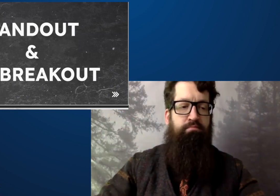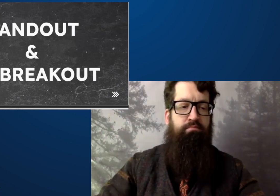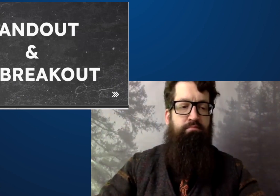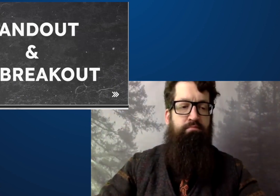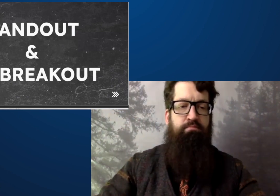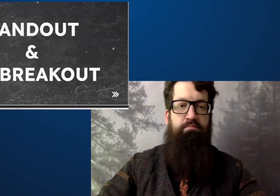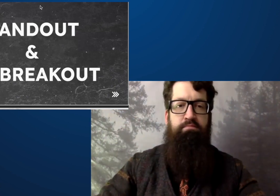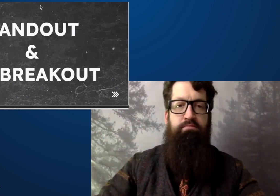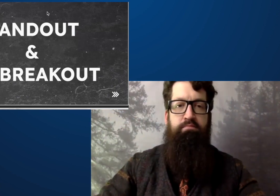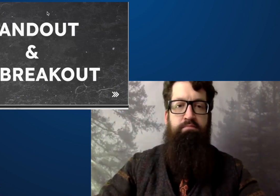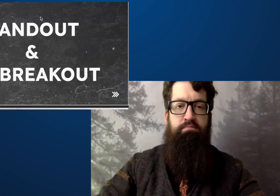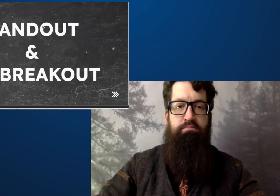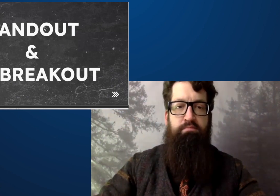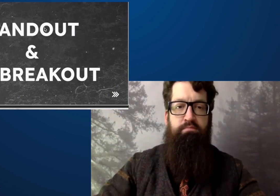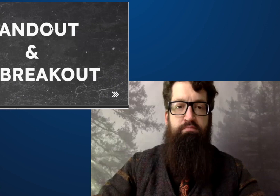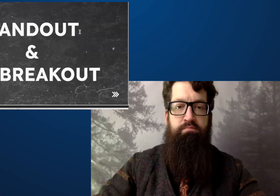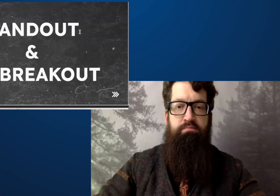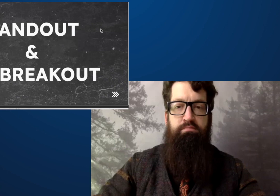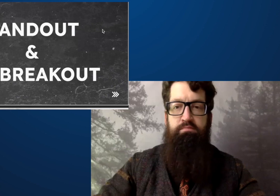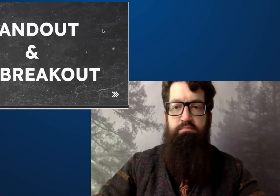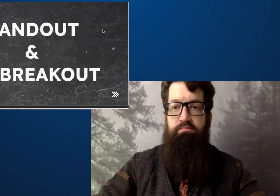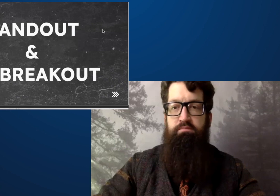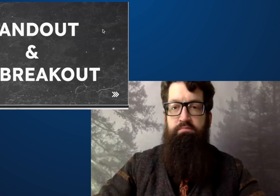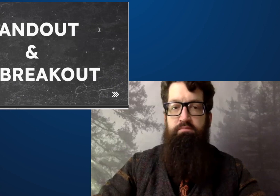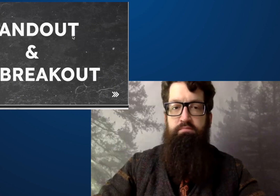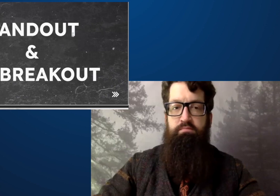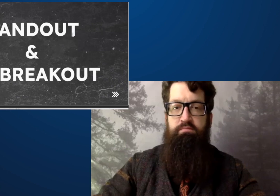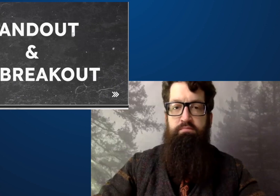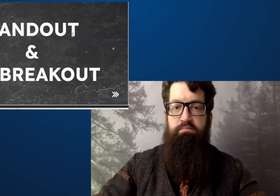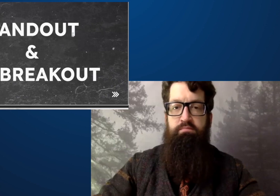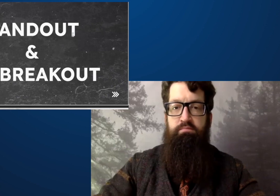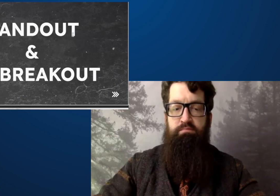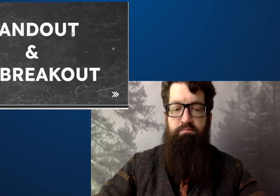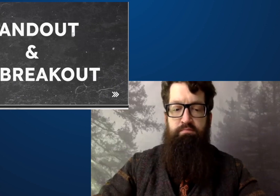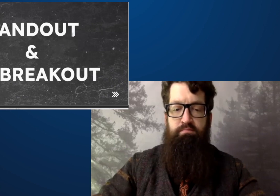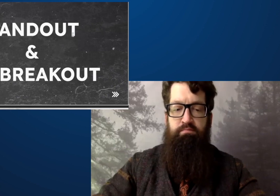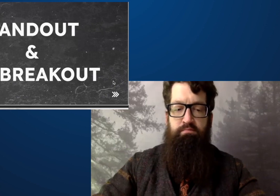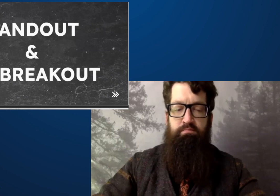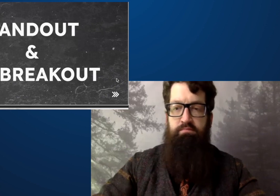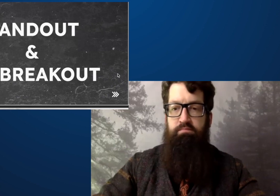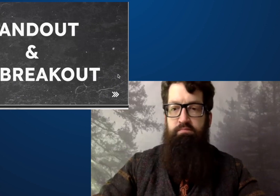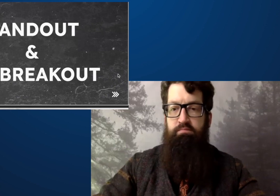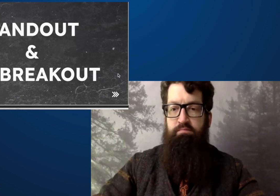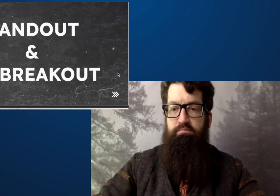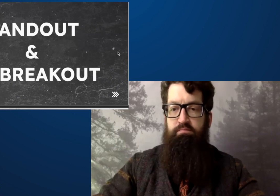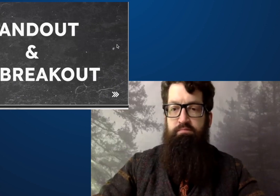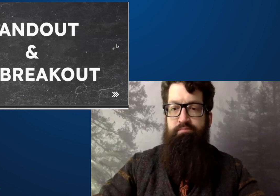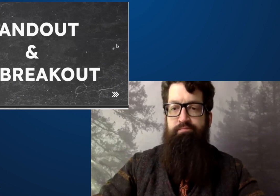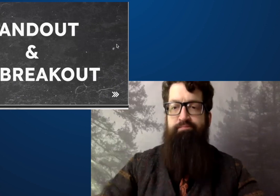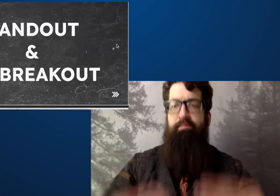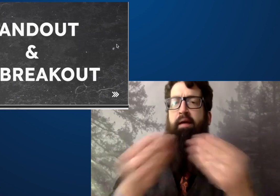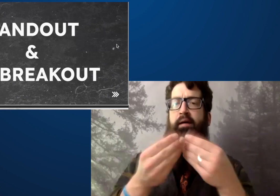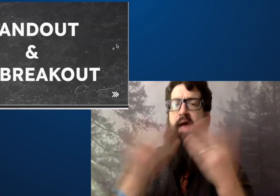groups where we will be discussing this material independently. And then we'll return to the larger group and report back.